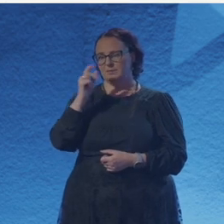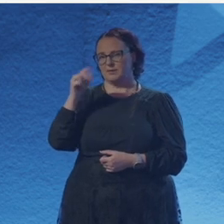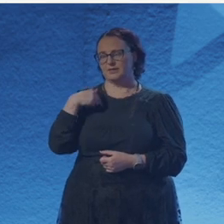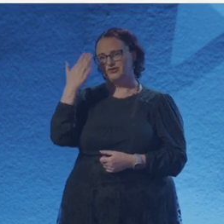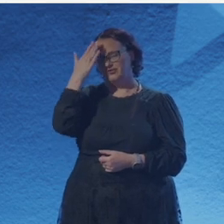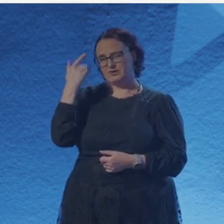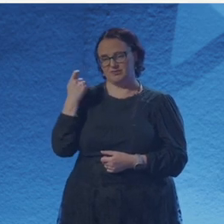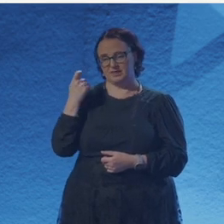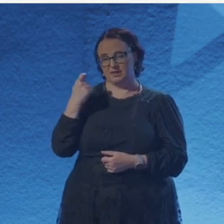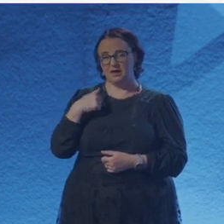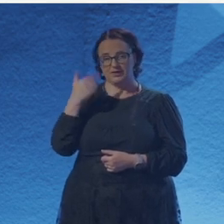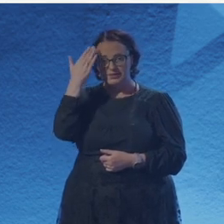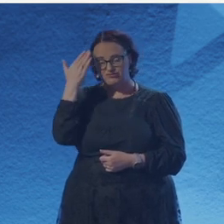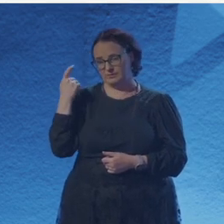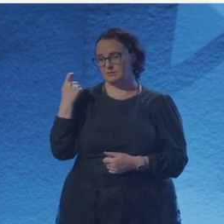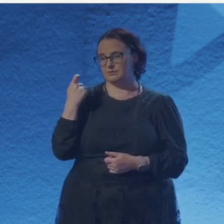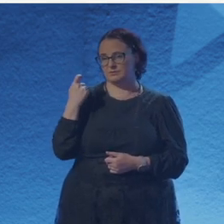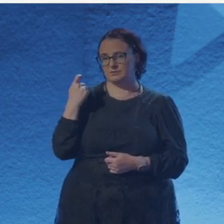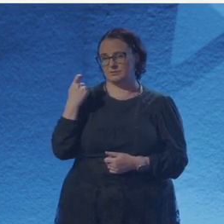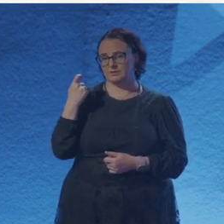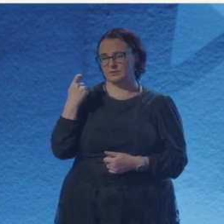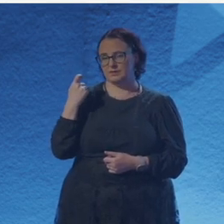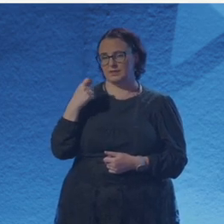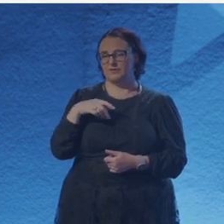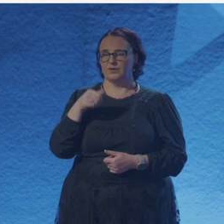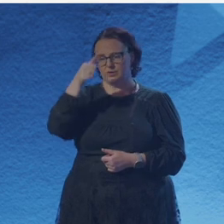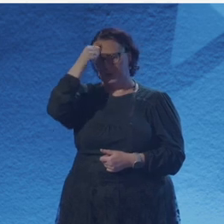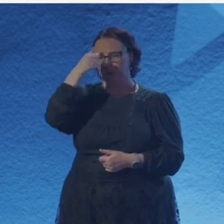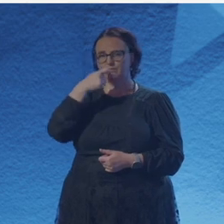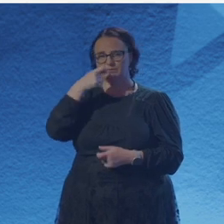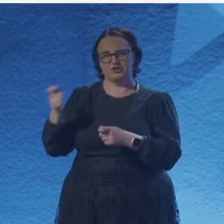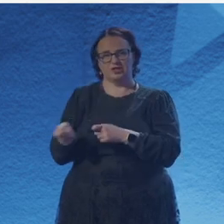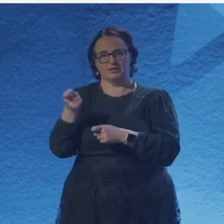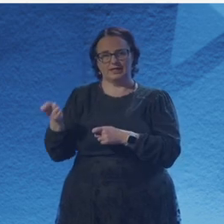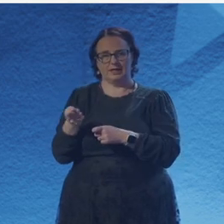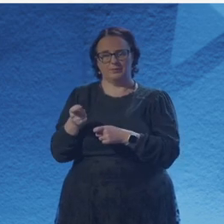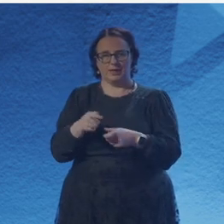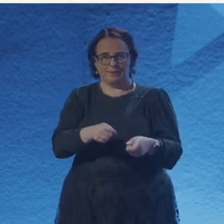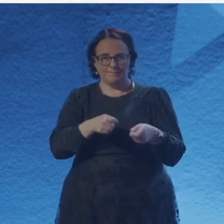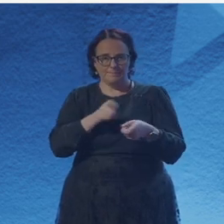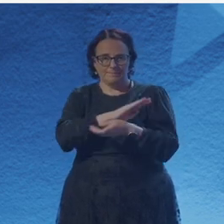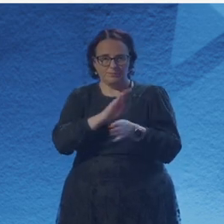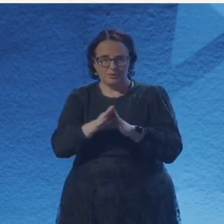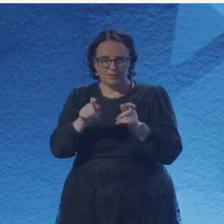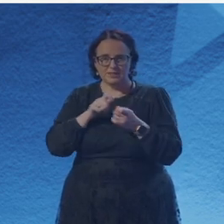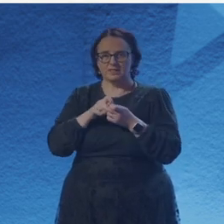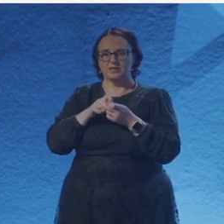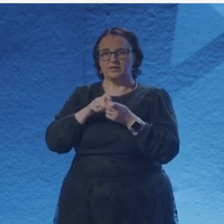and in the ulnar, the current of life flows free. Thank you.